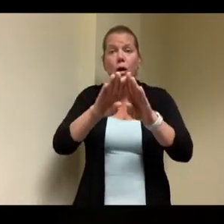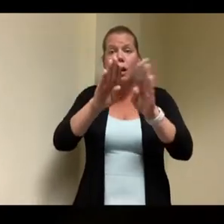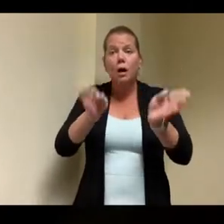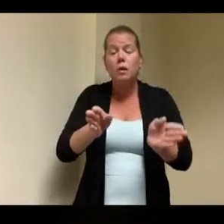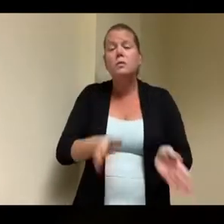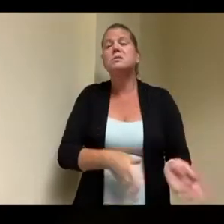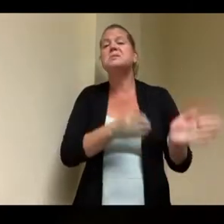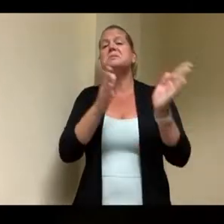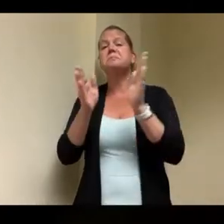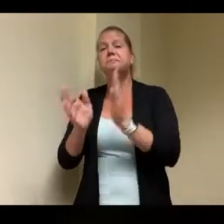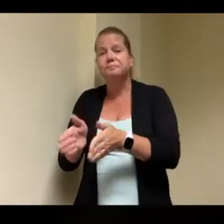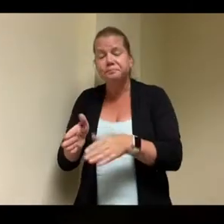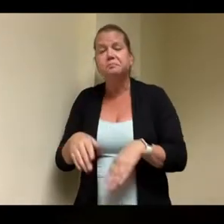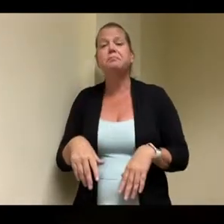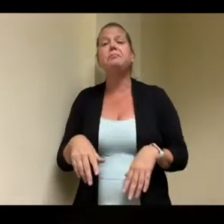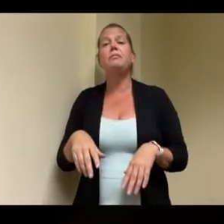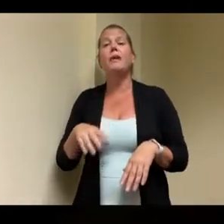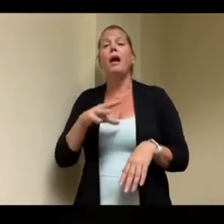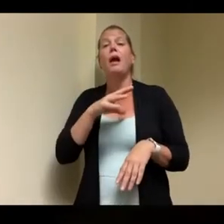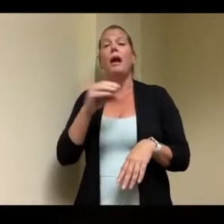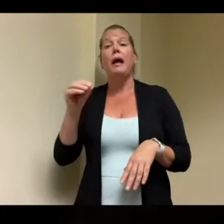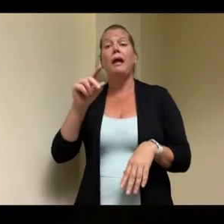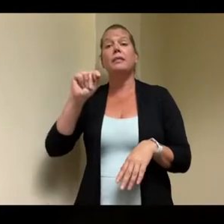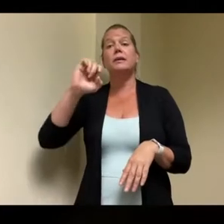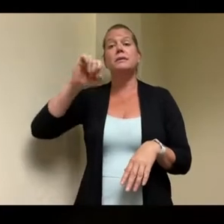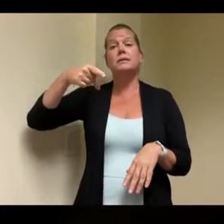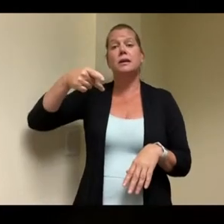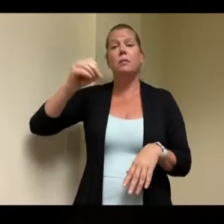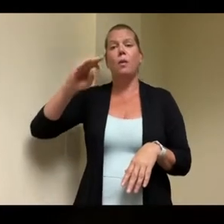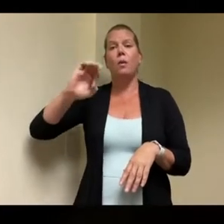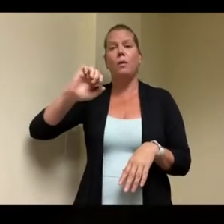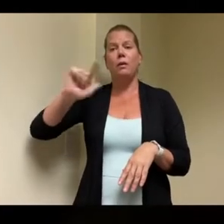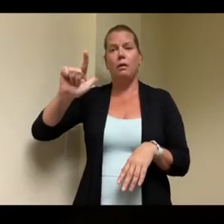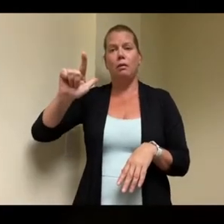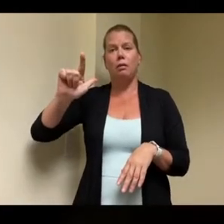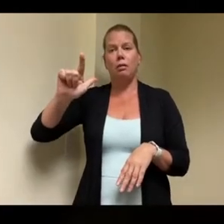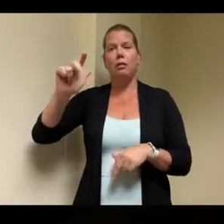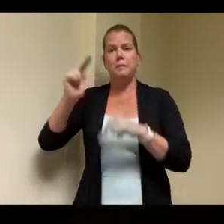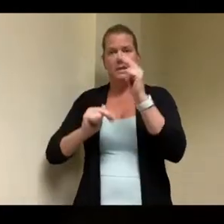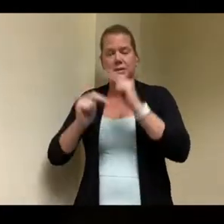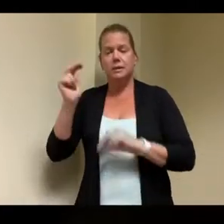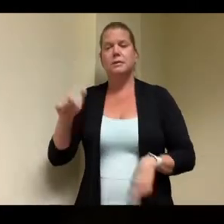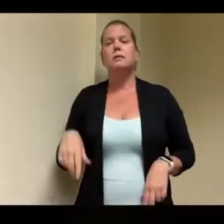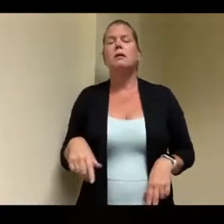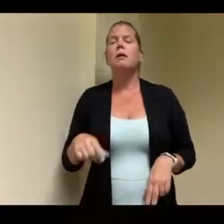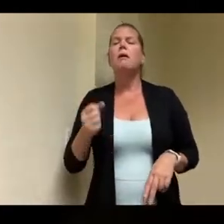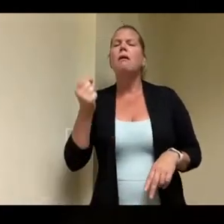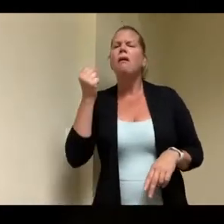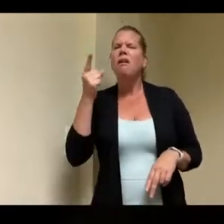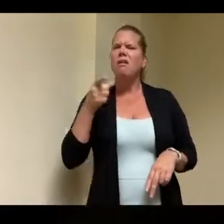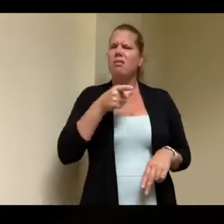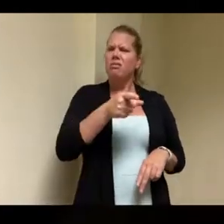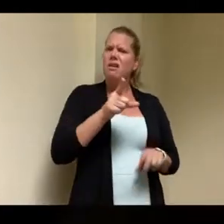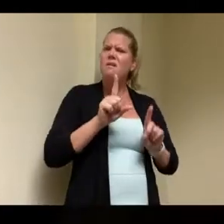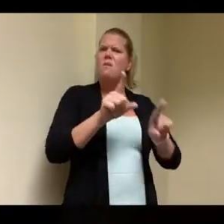for them they have a place to go they feel great and you know the benefit is to us as taxpayers because